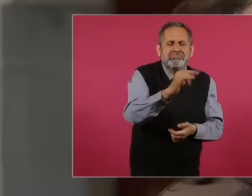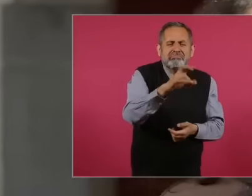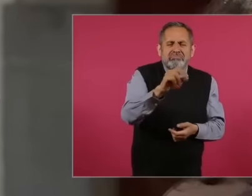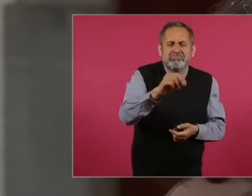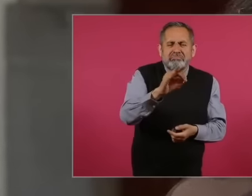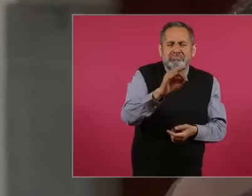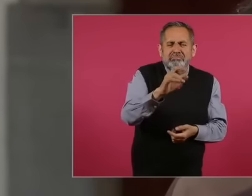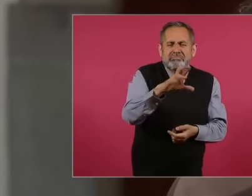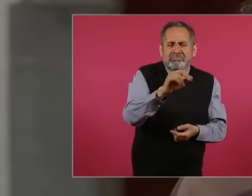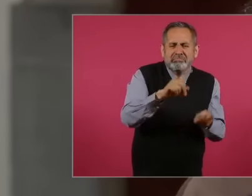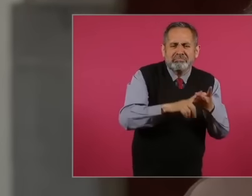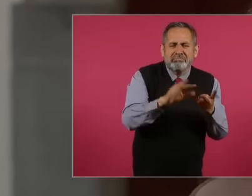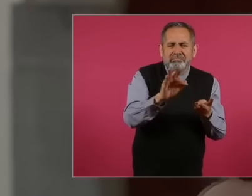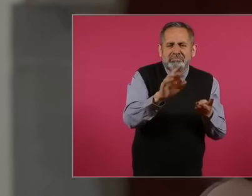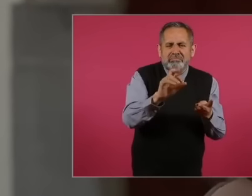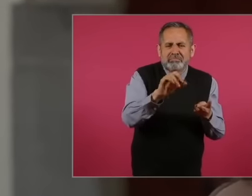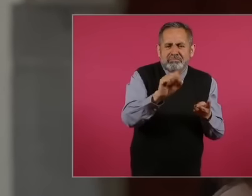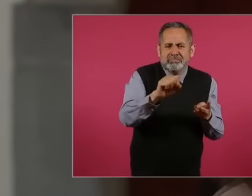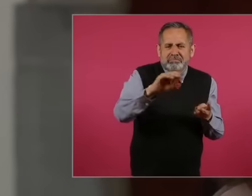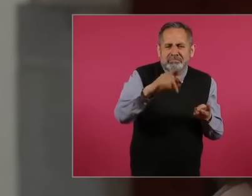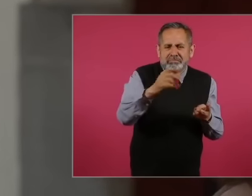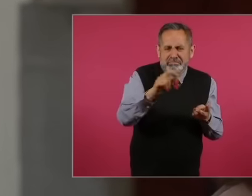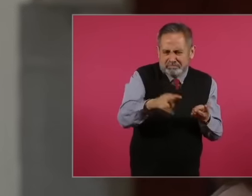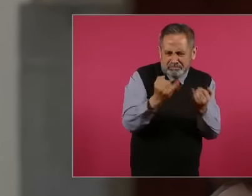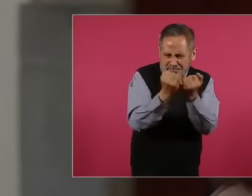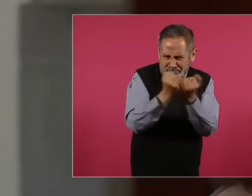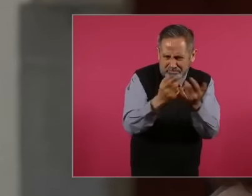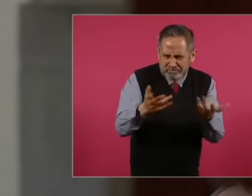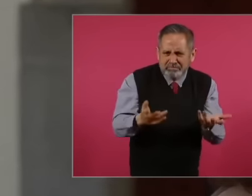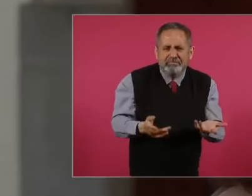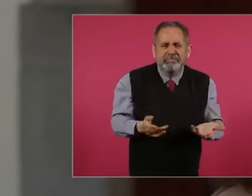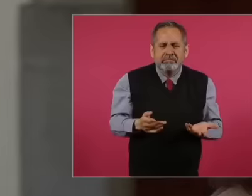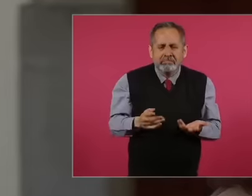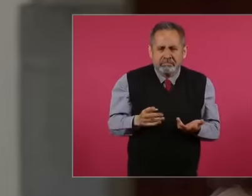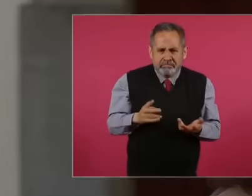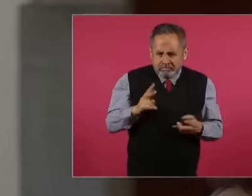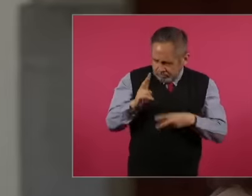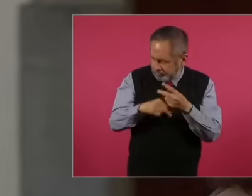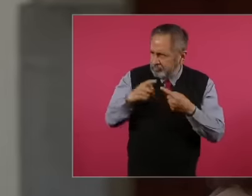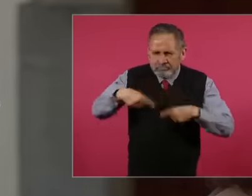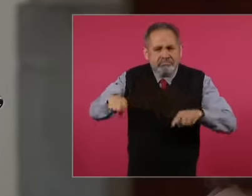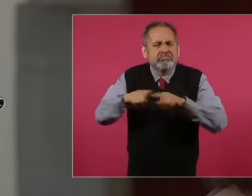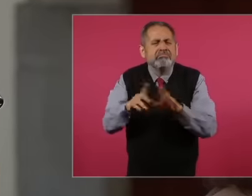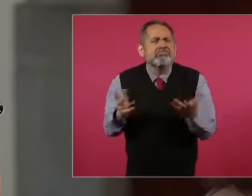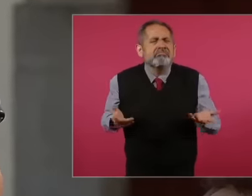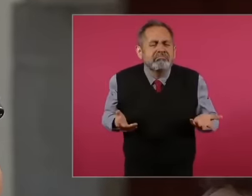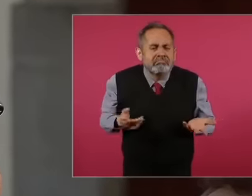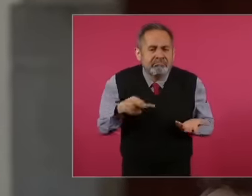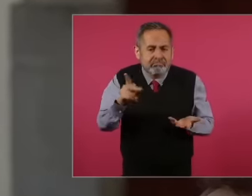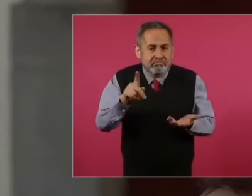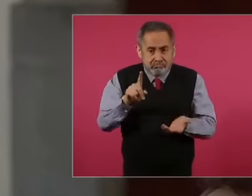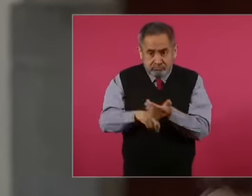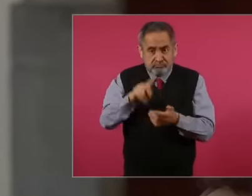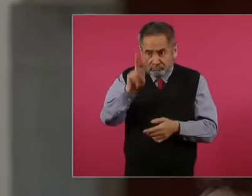Flores Magón Well then we are going to do these but the others that are independent